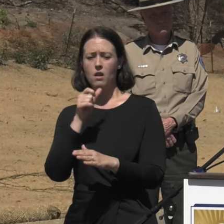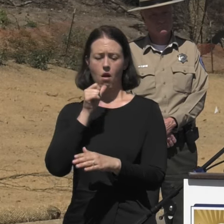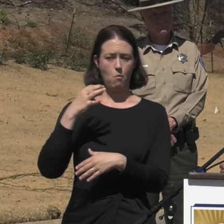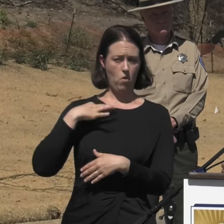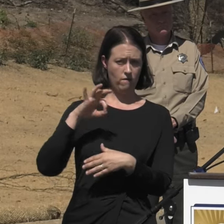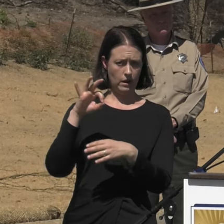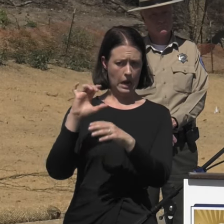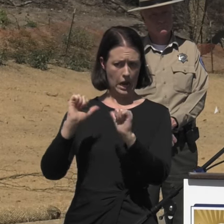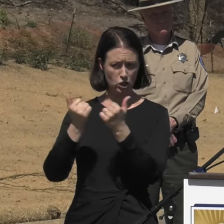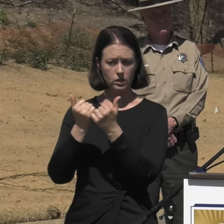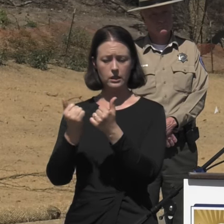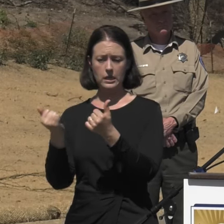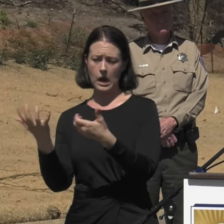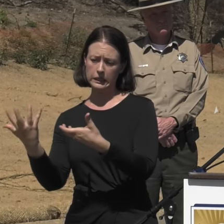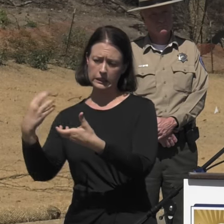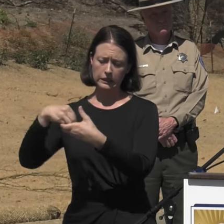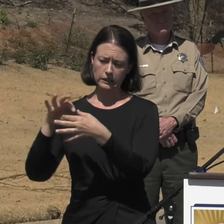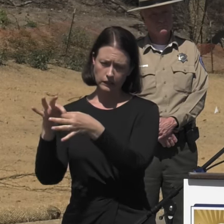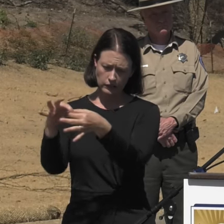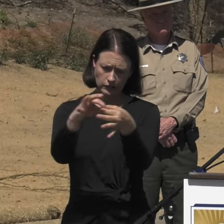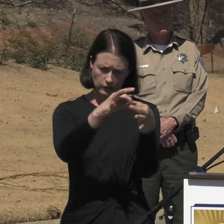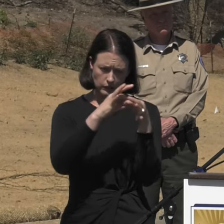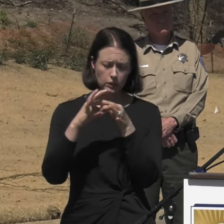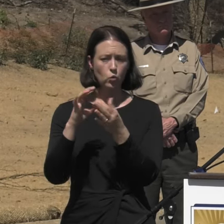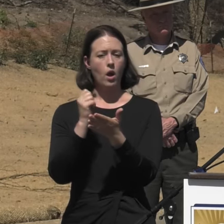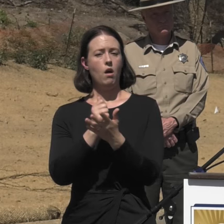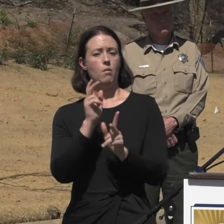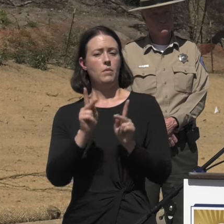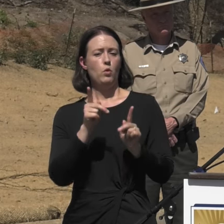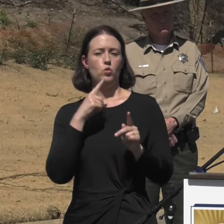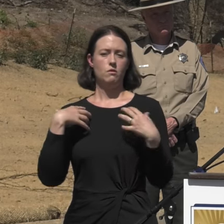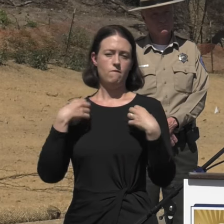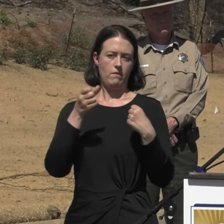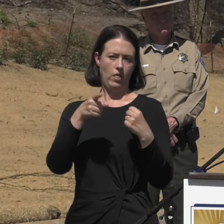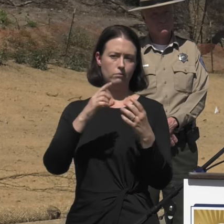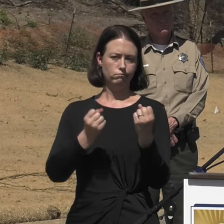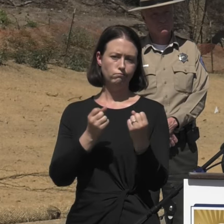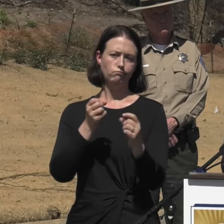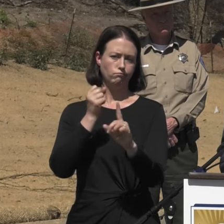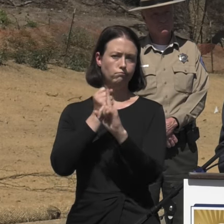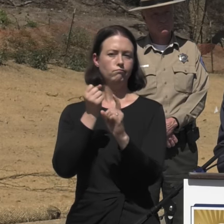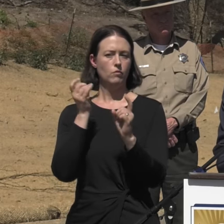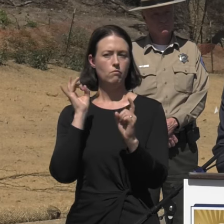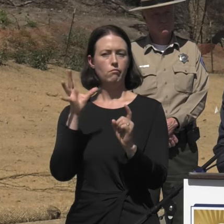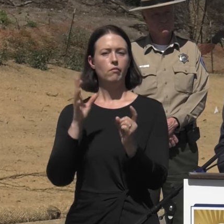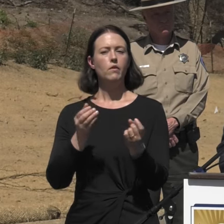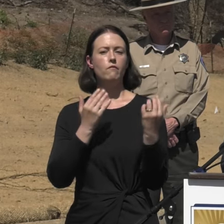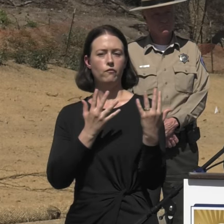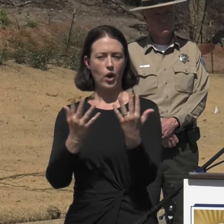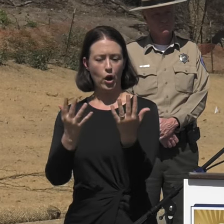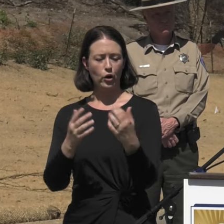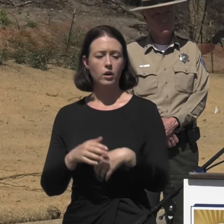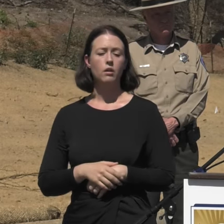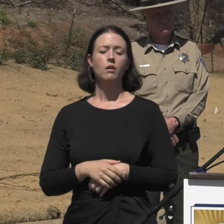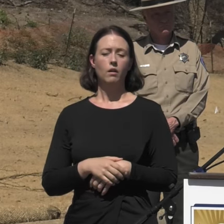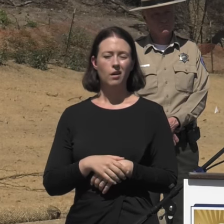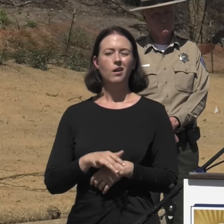to support the survivors of this event, and to return people again to their homes. With respect to debris removal, you've heard the numbers.